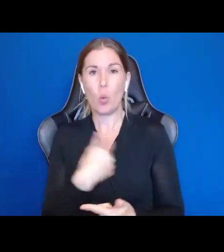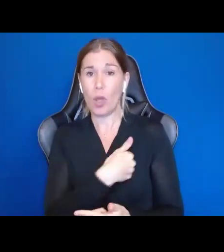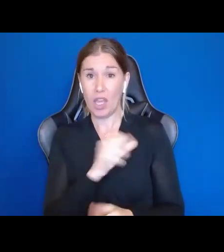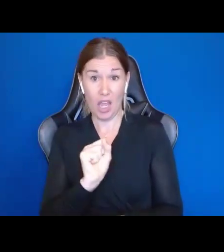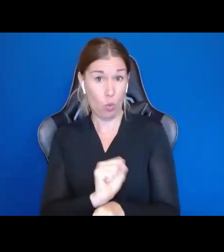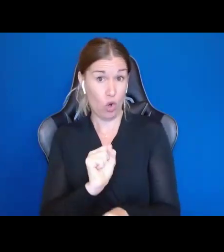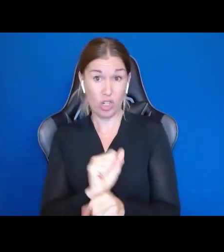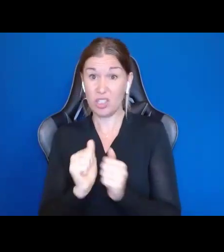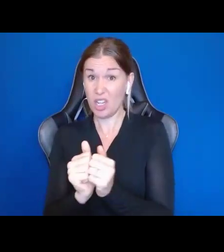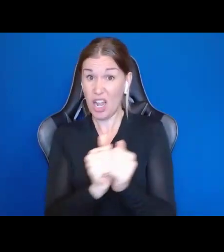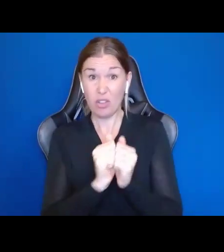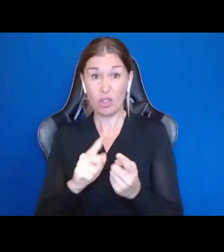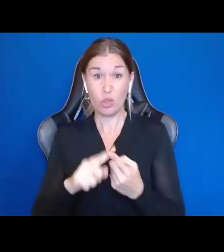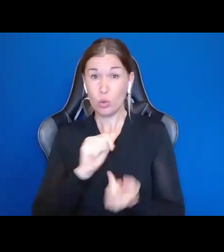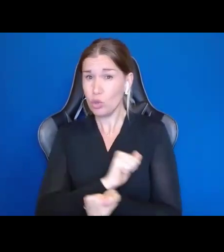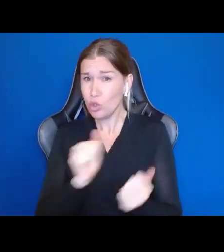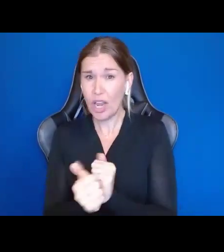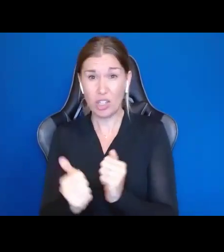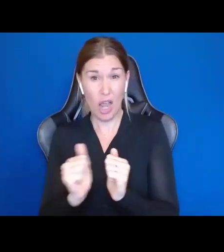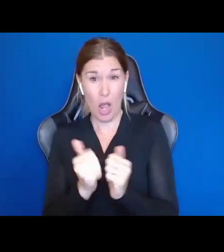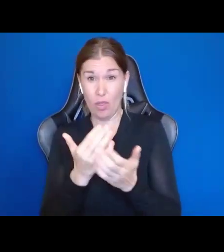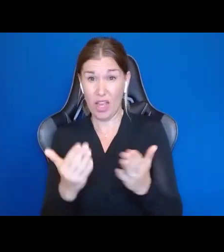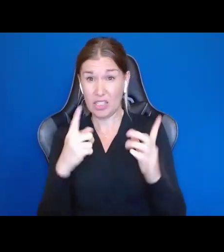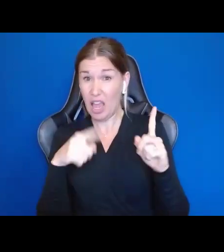way things have always been, to empower people to have their best life, and to